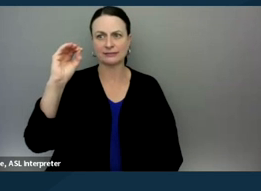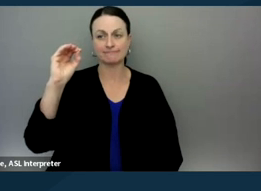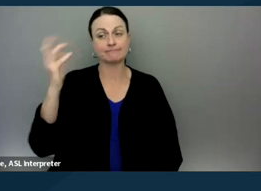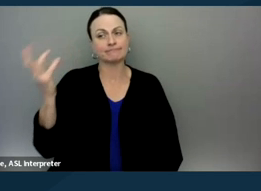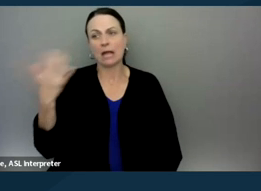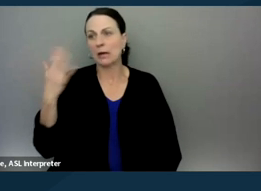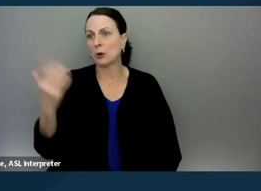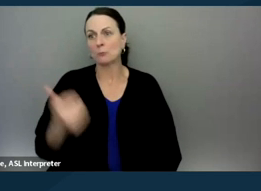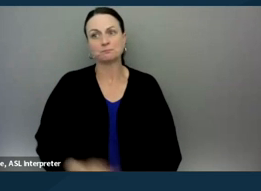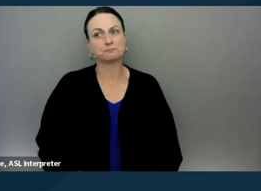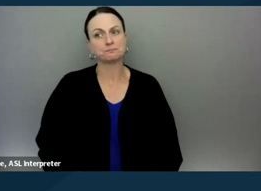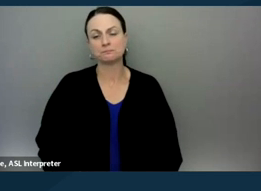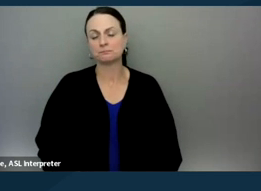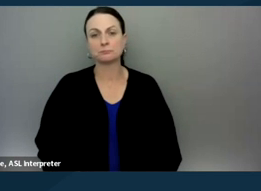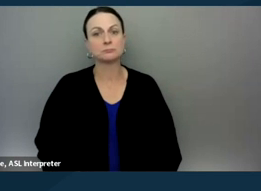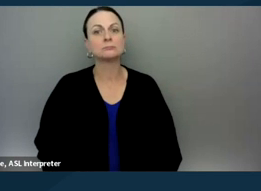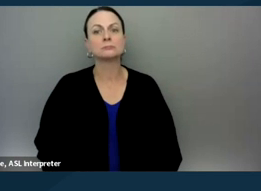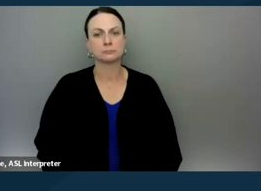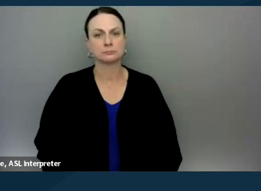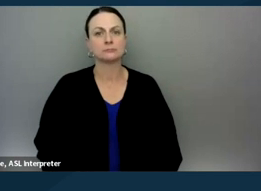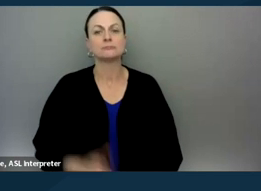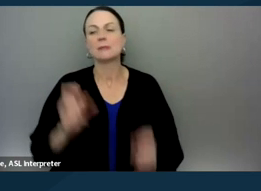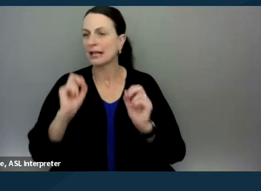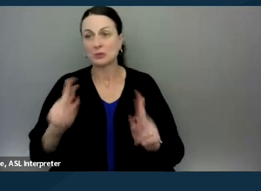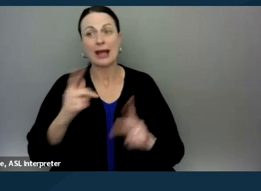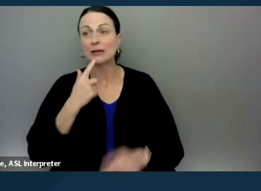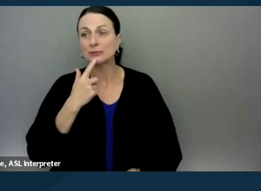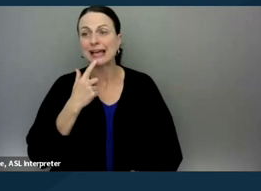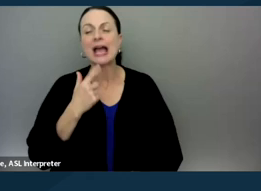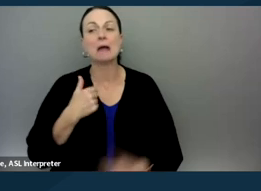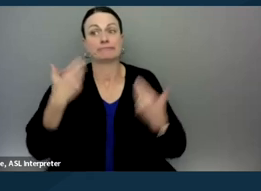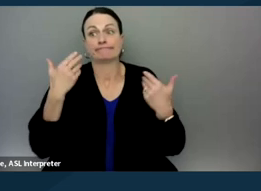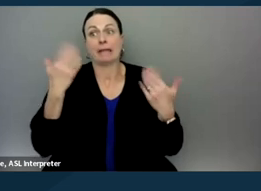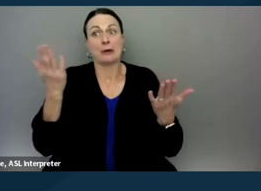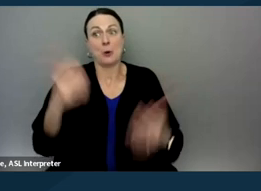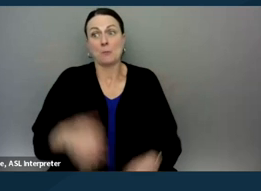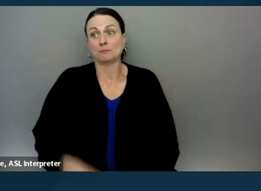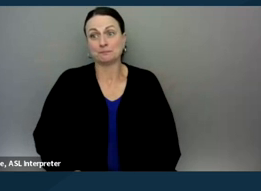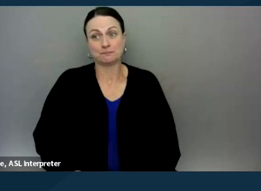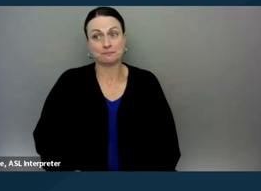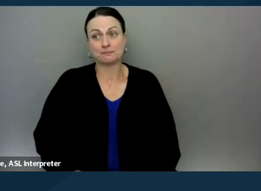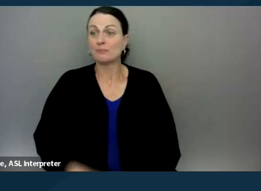And it's more than okay to say, "I don't know. And this is a situation where an attorney